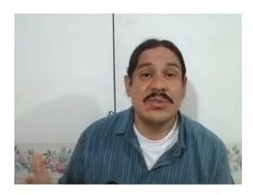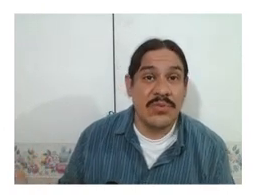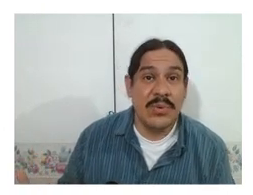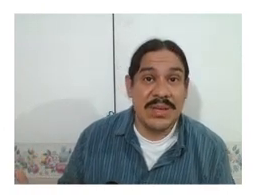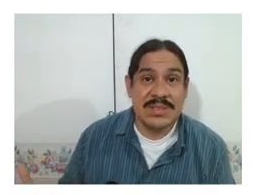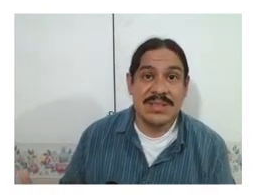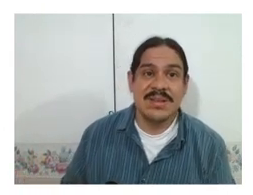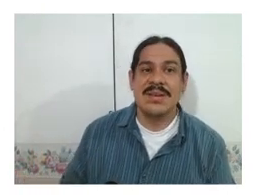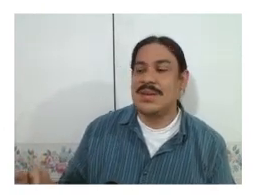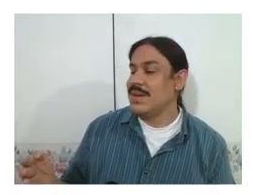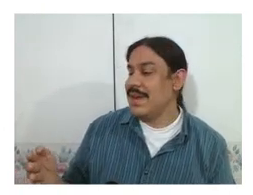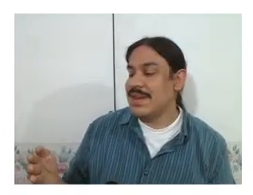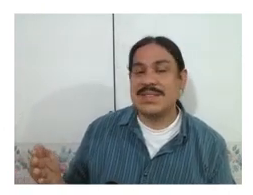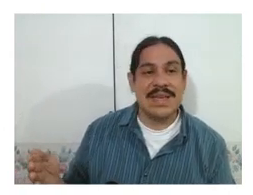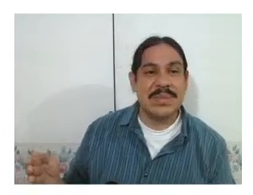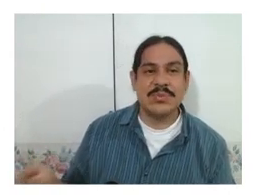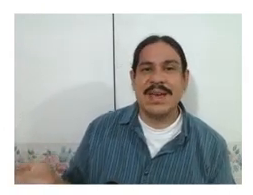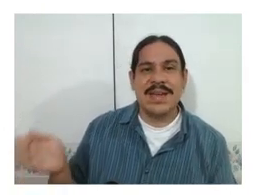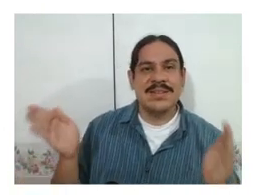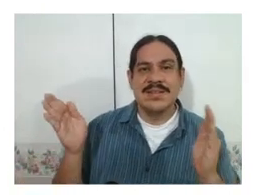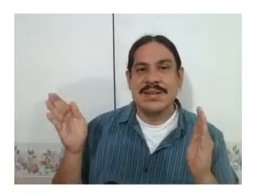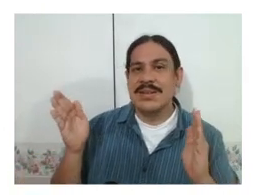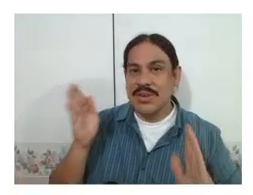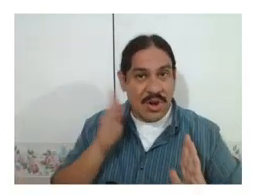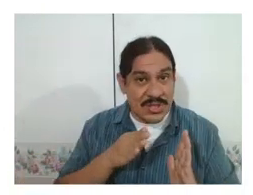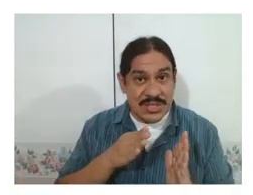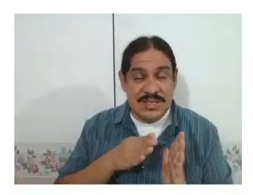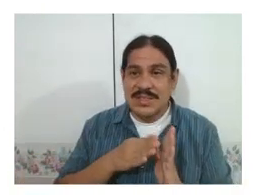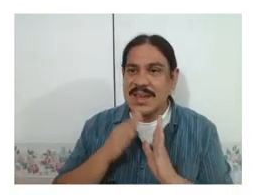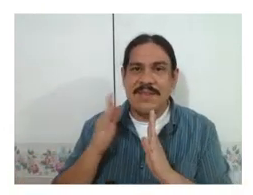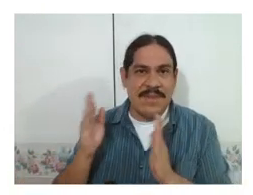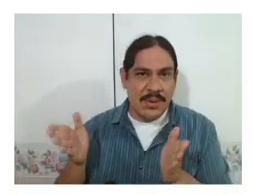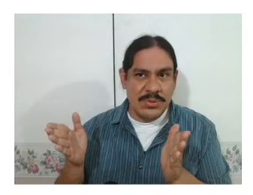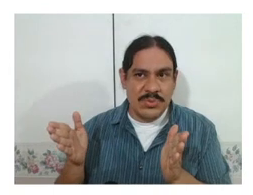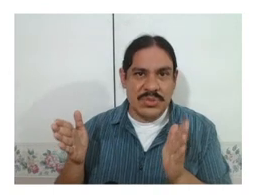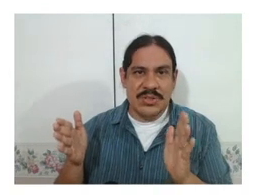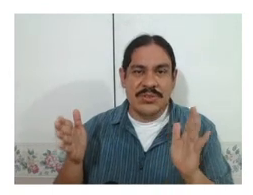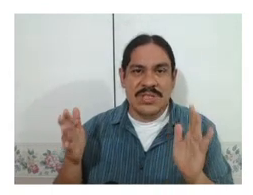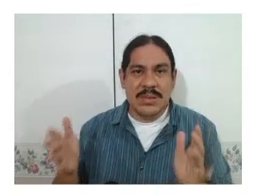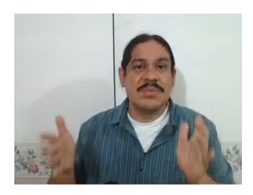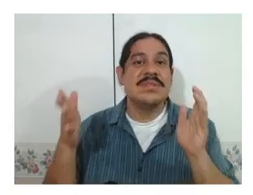phonemes and same as we had consonants and vowels